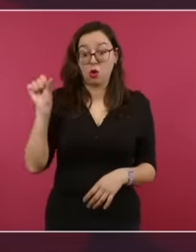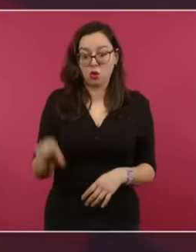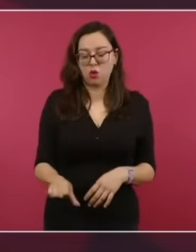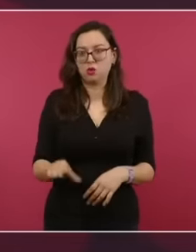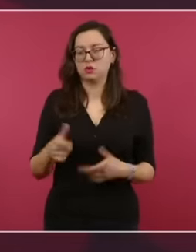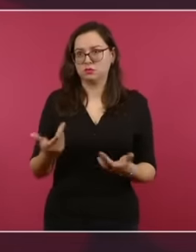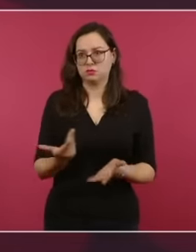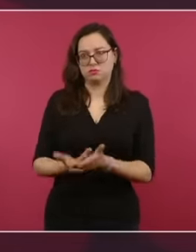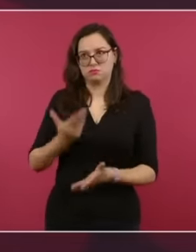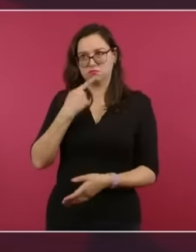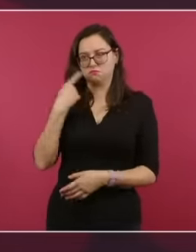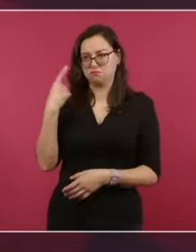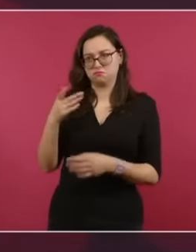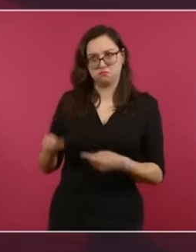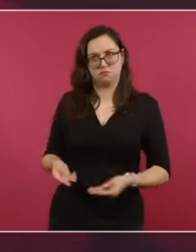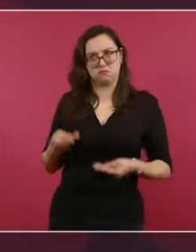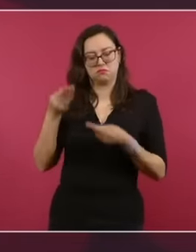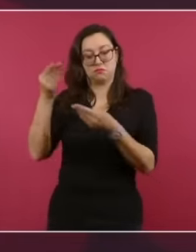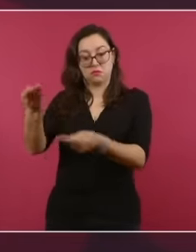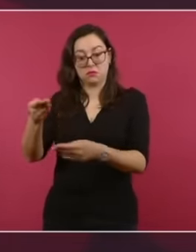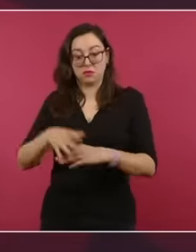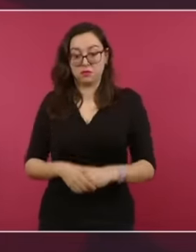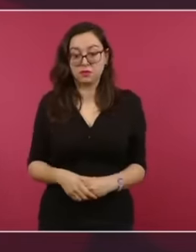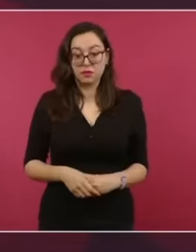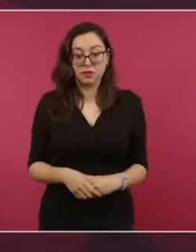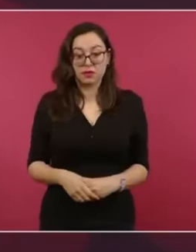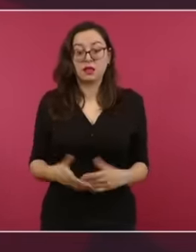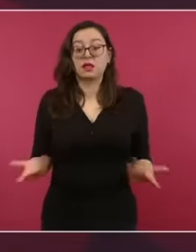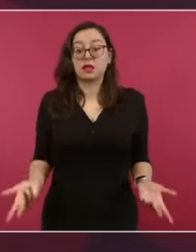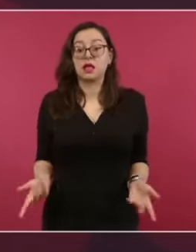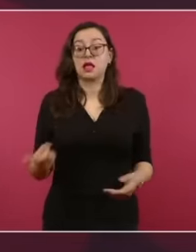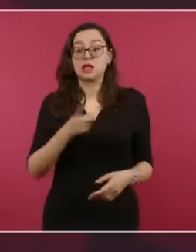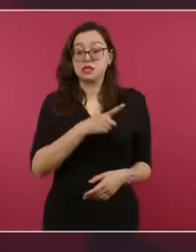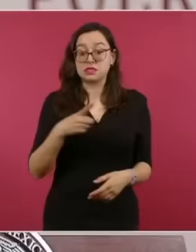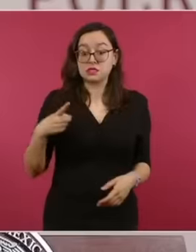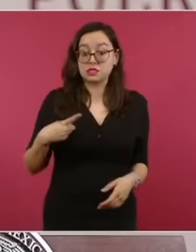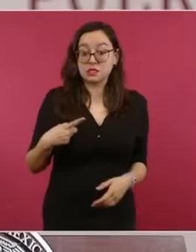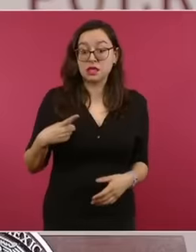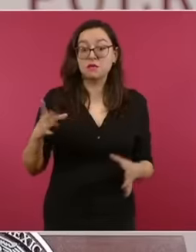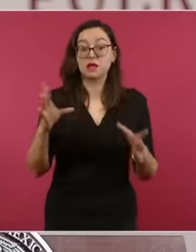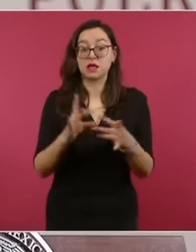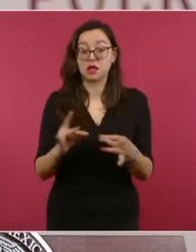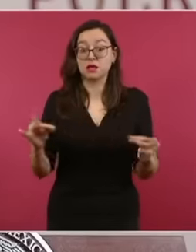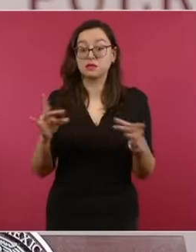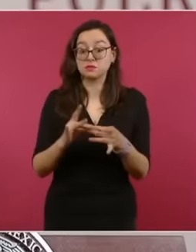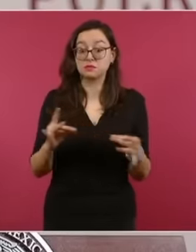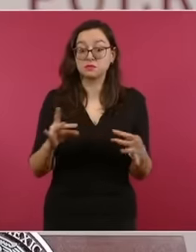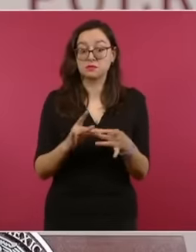seek a balance in violations that Mexico could have violated the conventions of